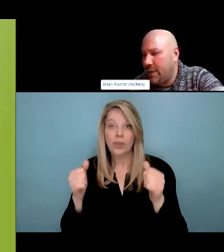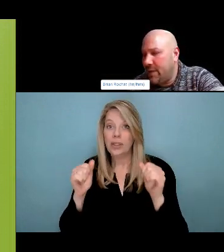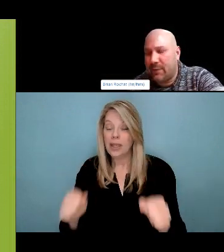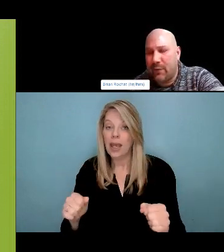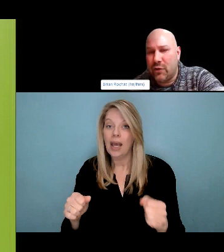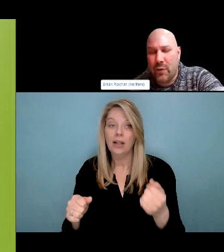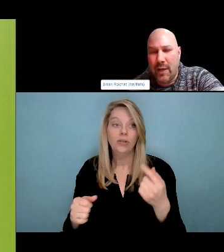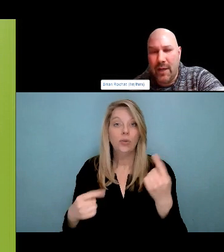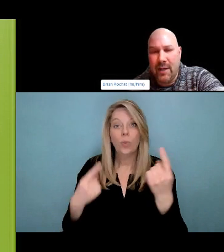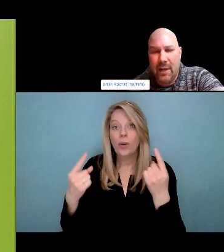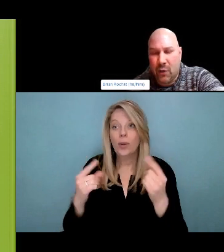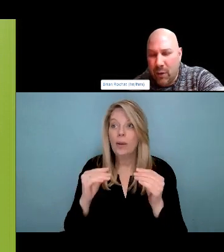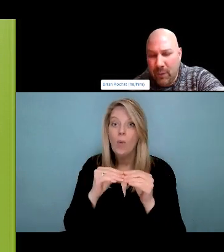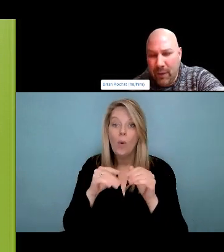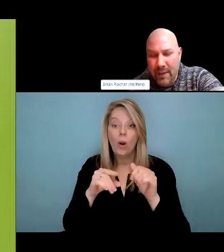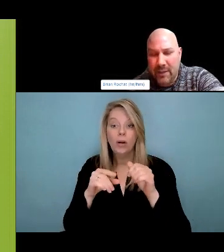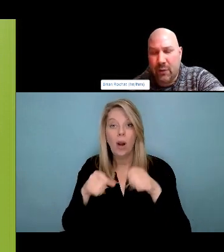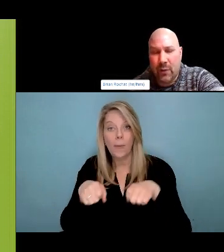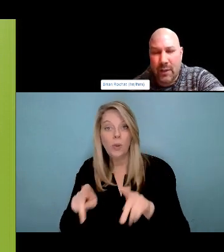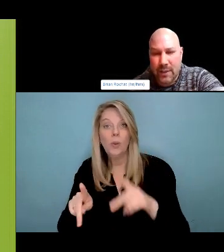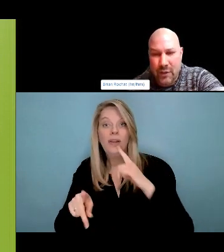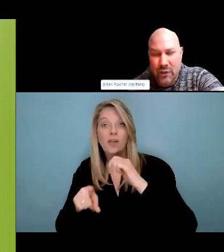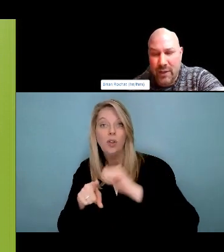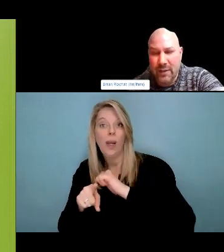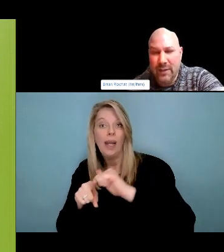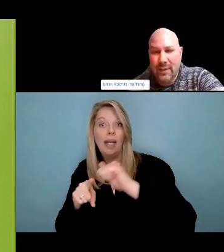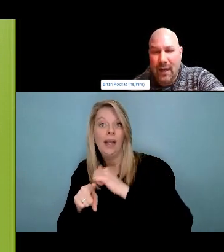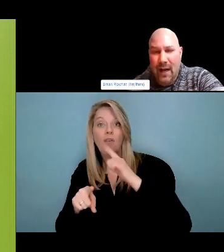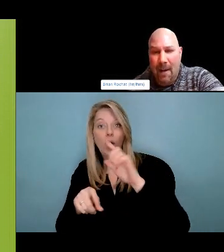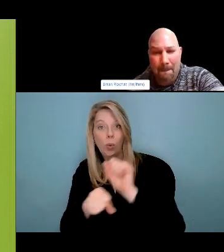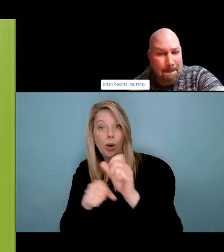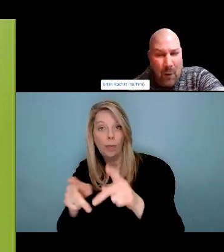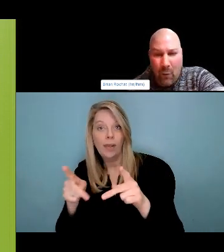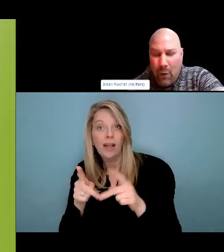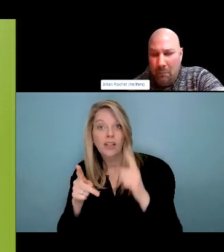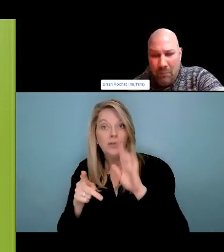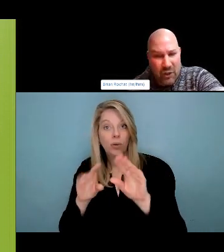And, Joanne Peter. Because I'm good how us. Sipip, Neil Basil.